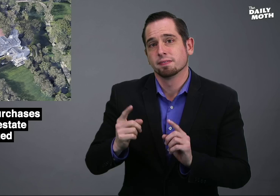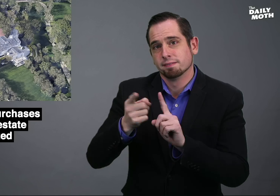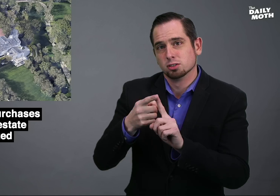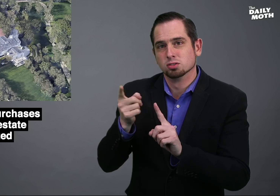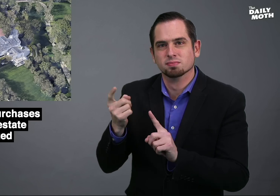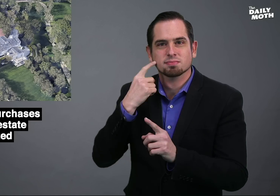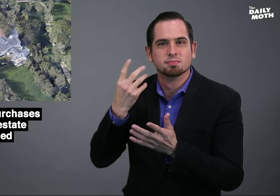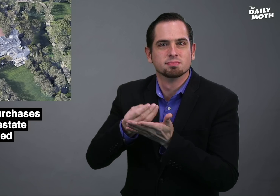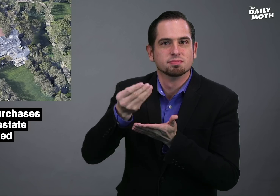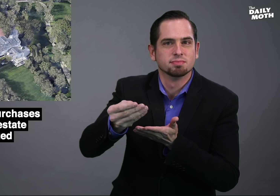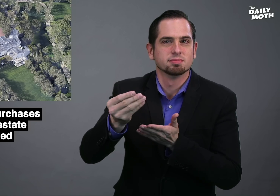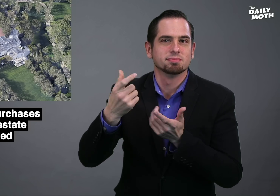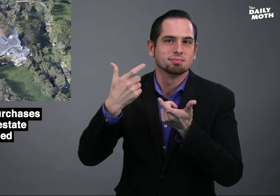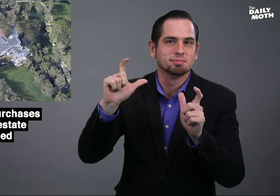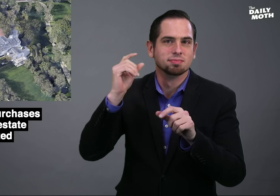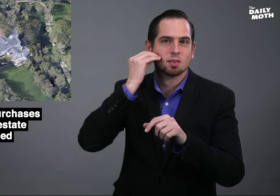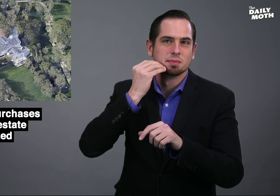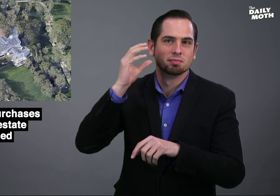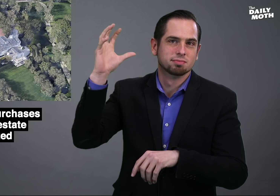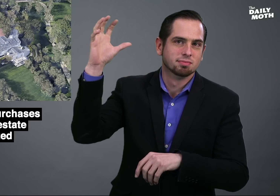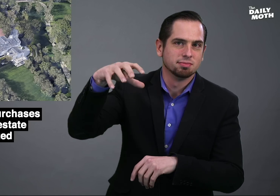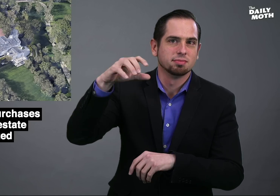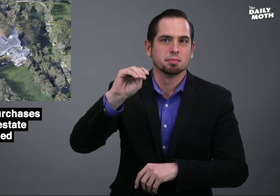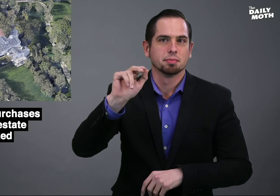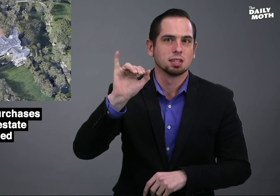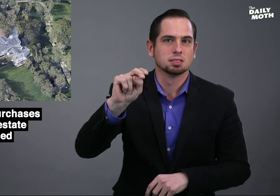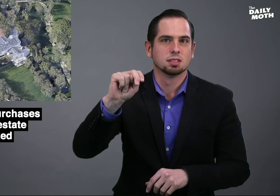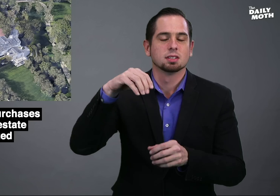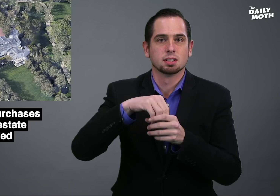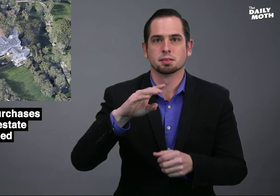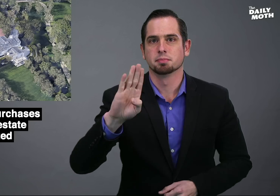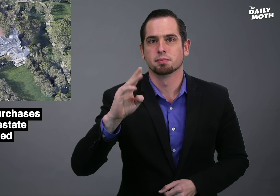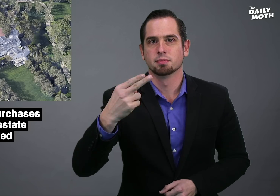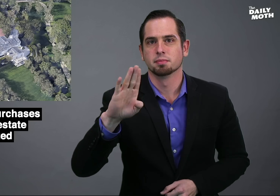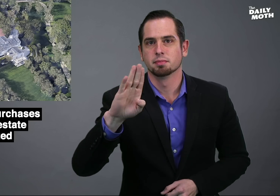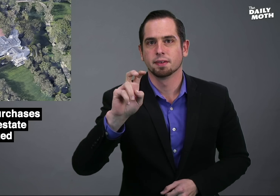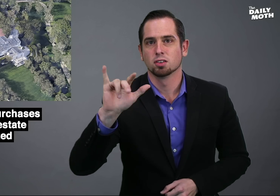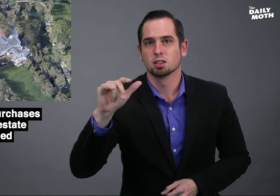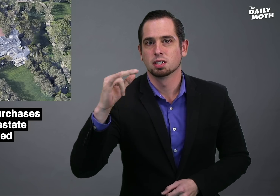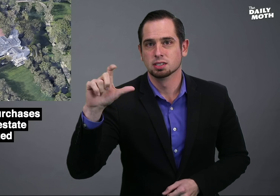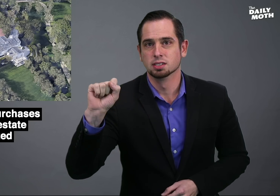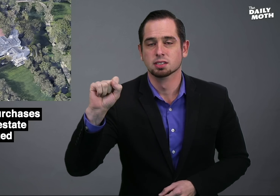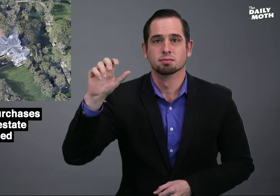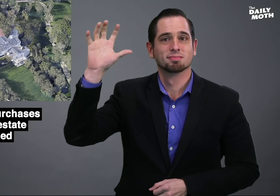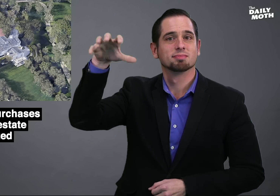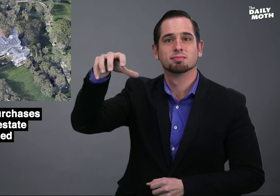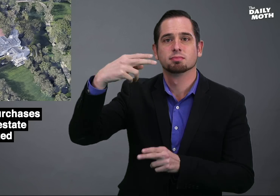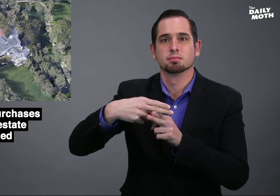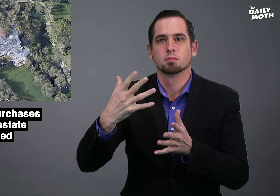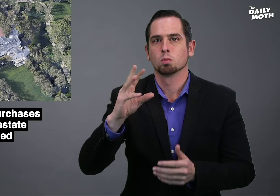The first - he bought a mansion in Beverly Hills called